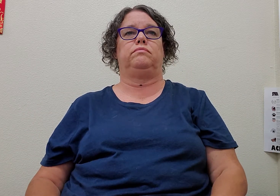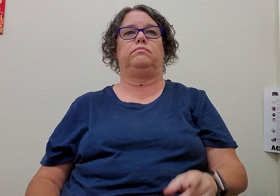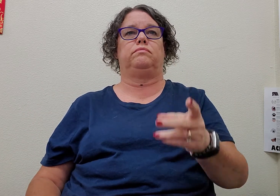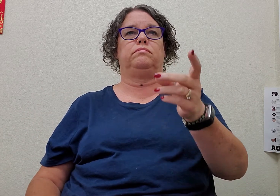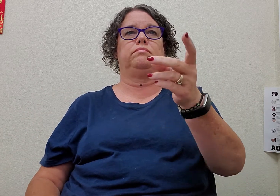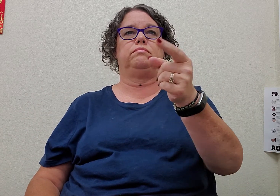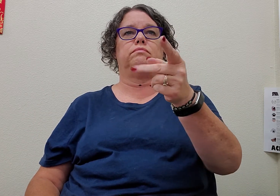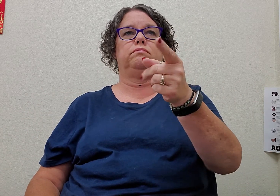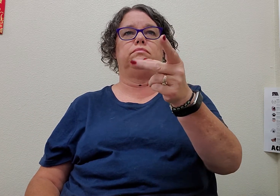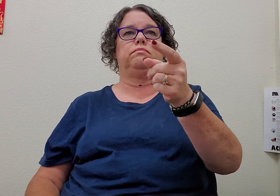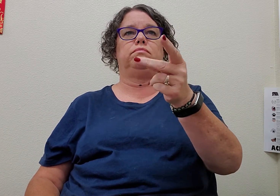dog